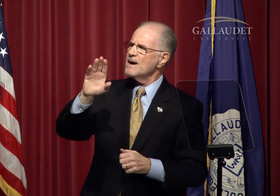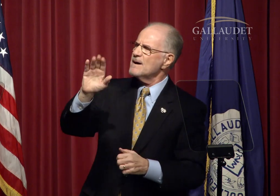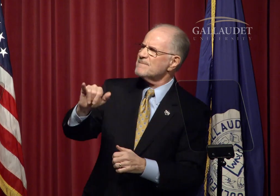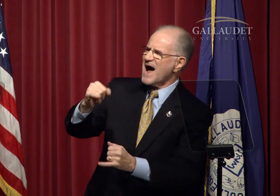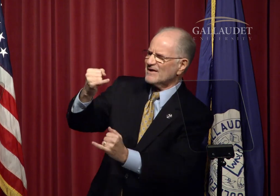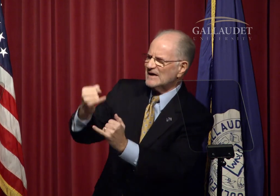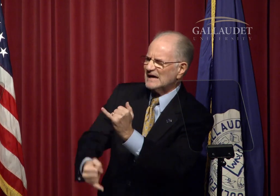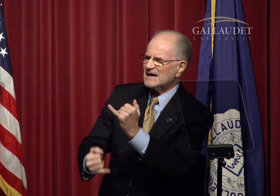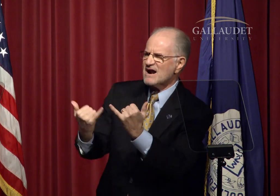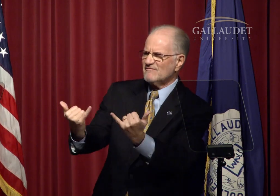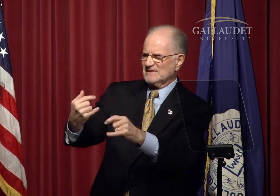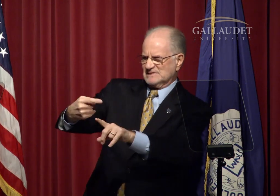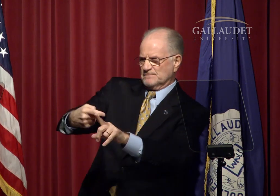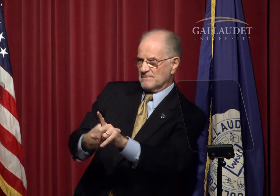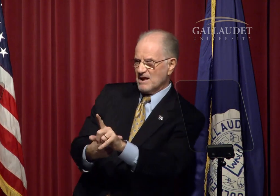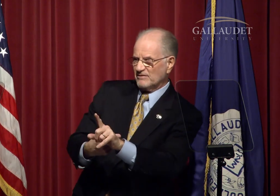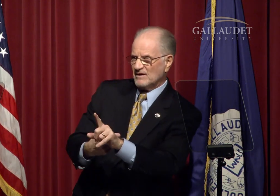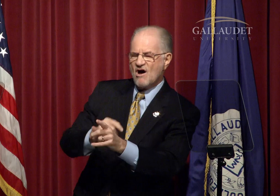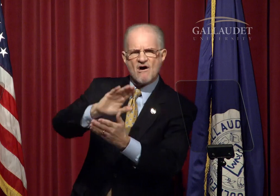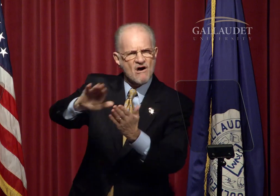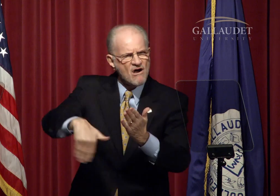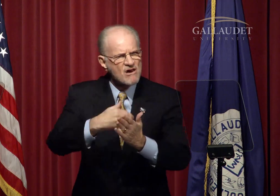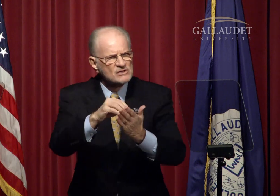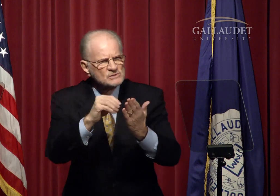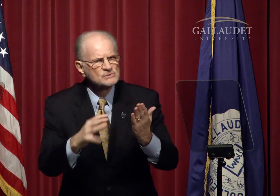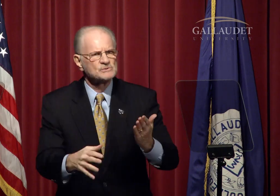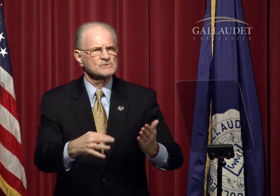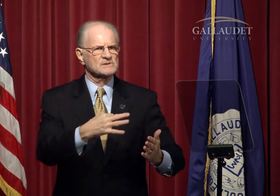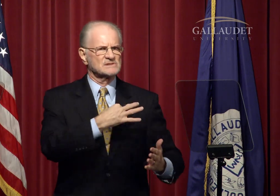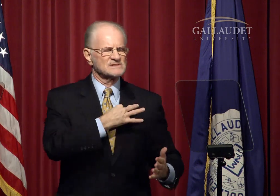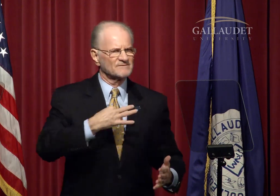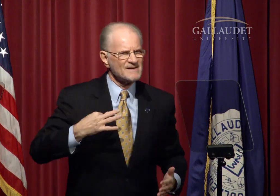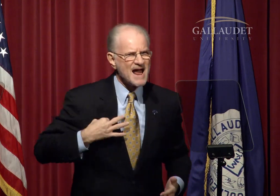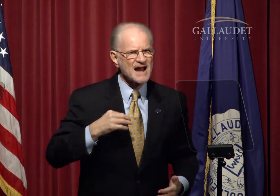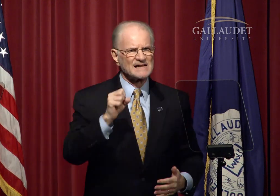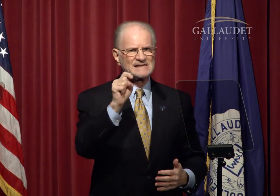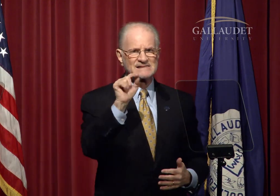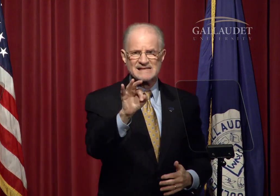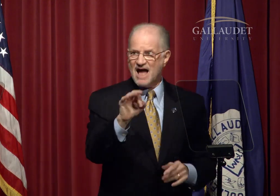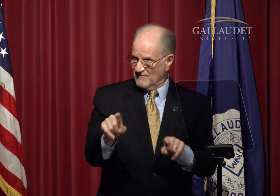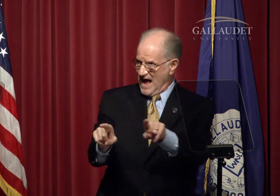And by the end of this month, all students, faculty,